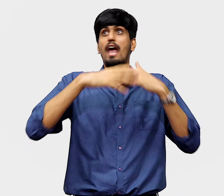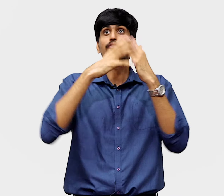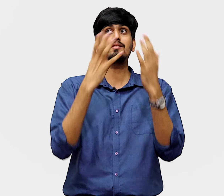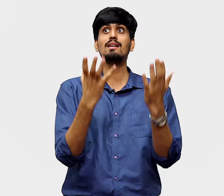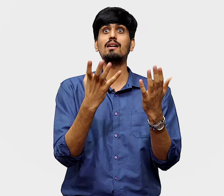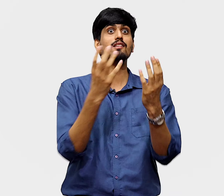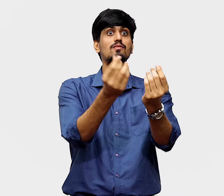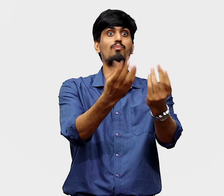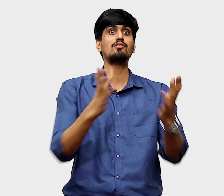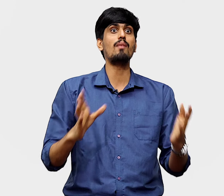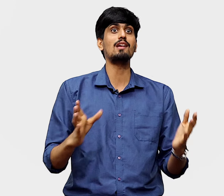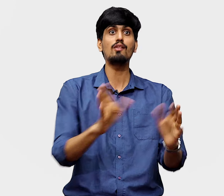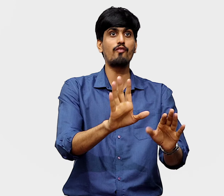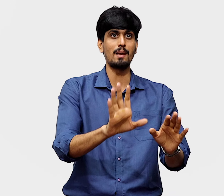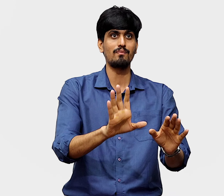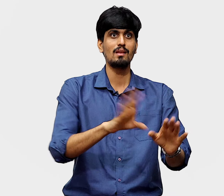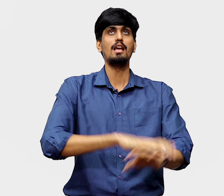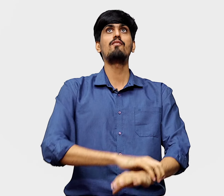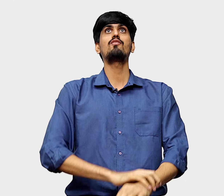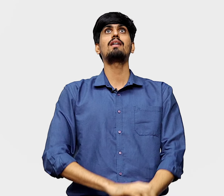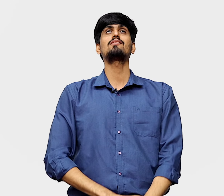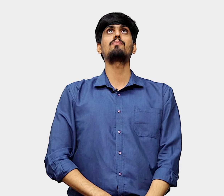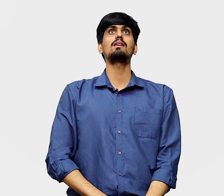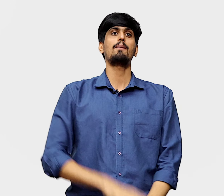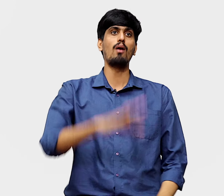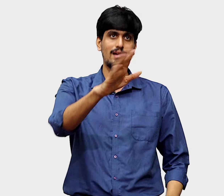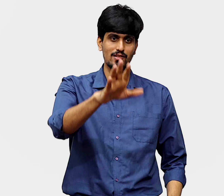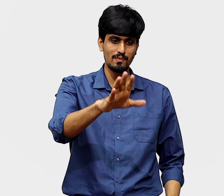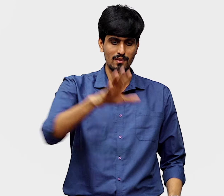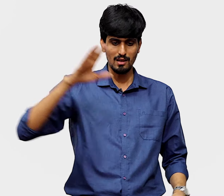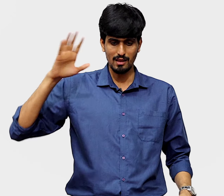everything is based on money, it's not for free. Even if you take something like politics,